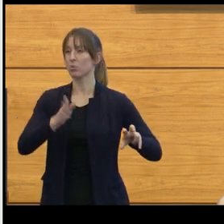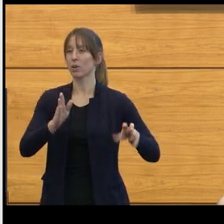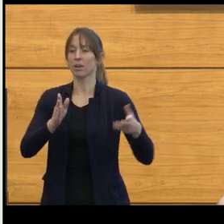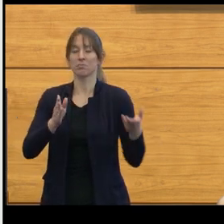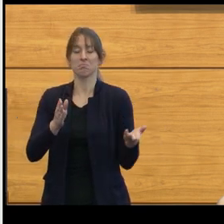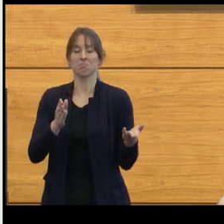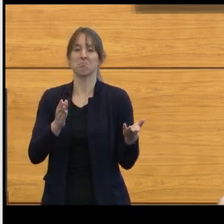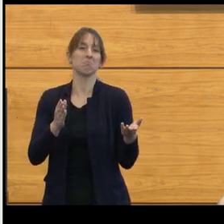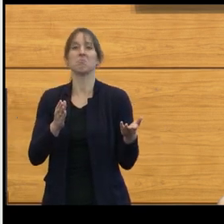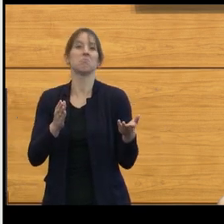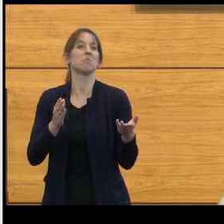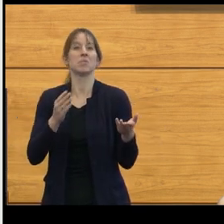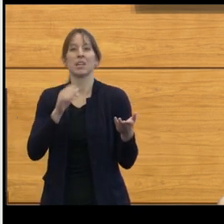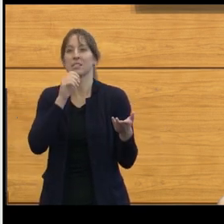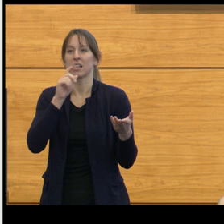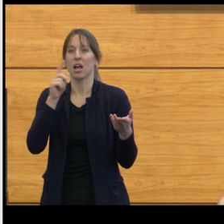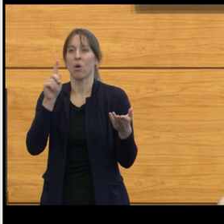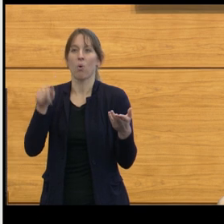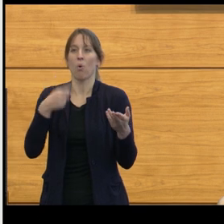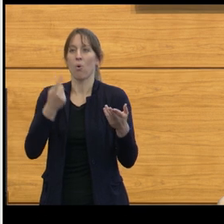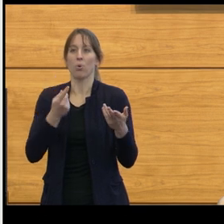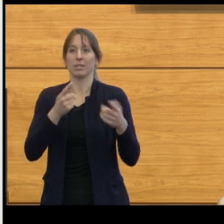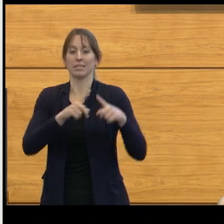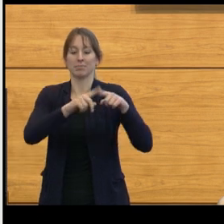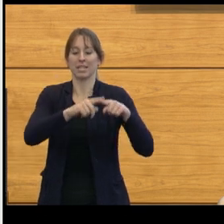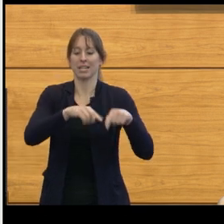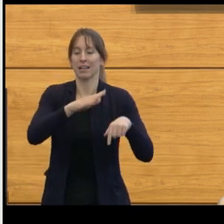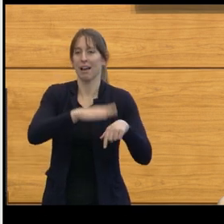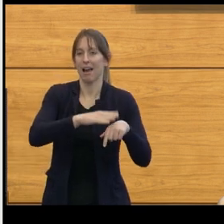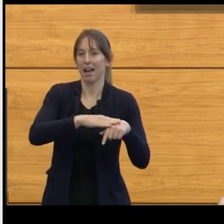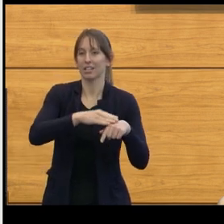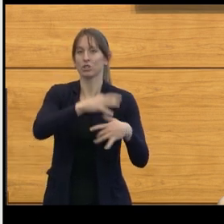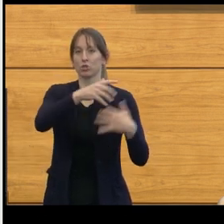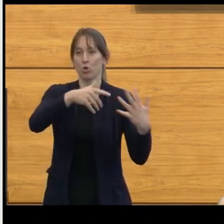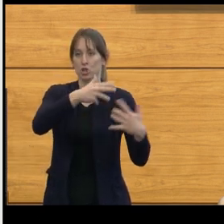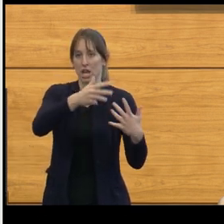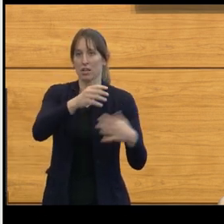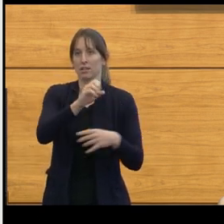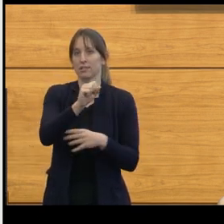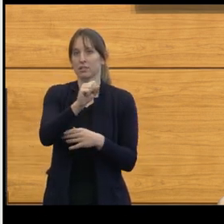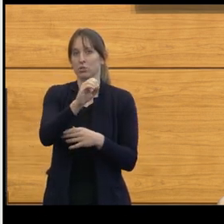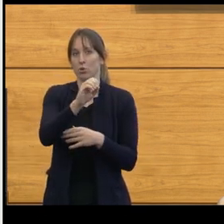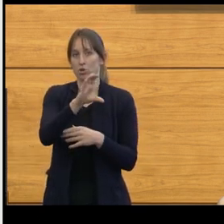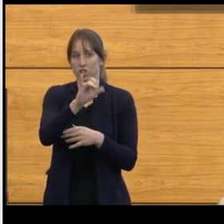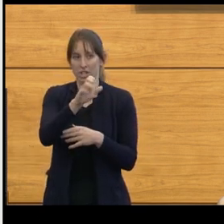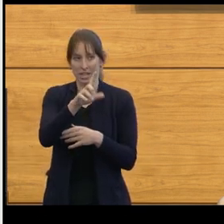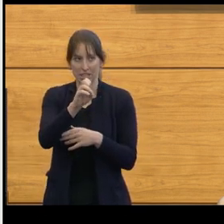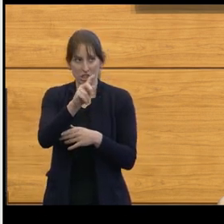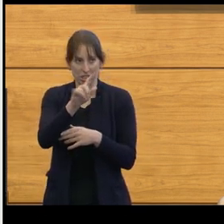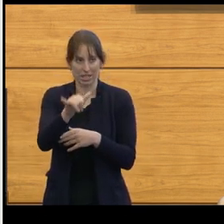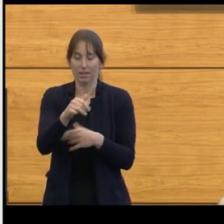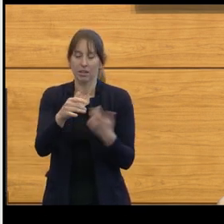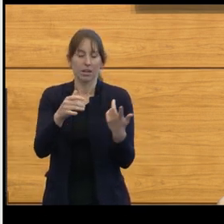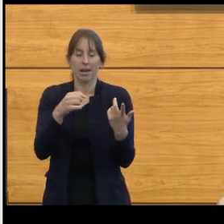based solely on histology. We've actually begun to look at molecular sub-grouping. Not gonna go into all of the details here,